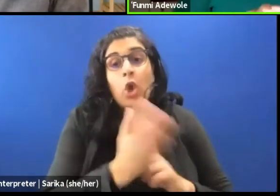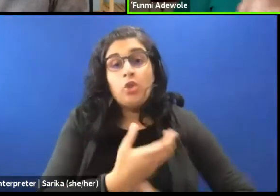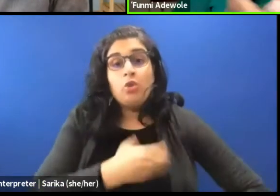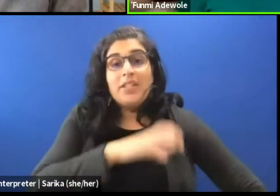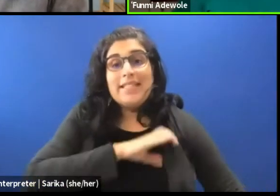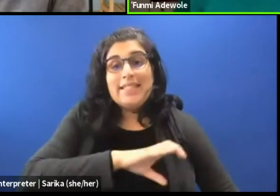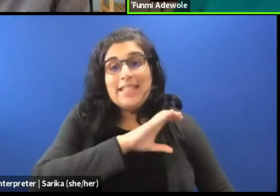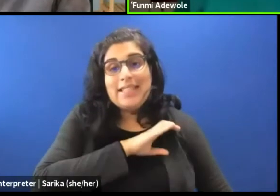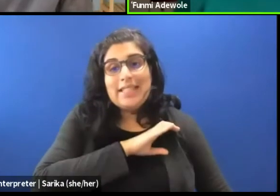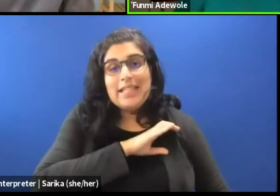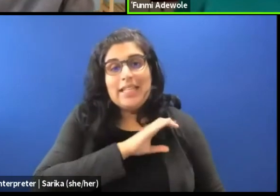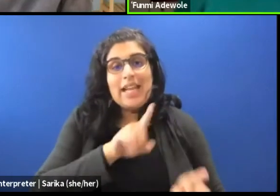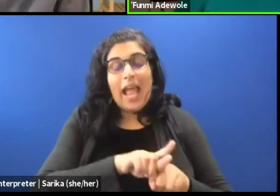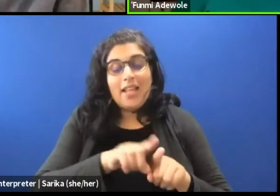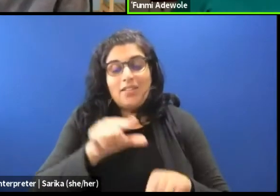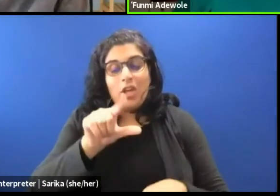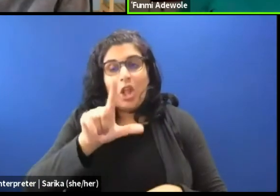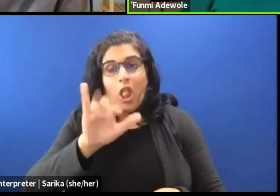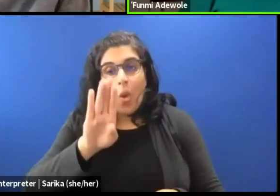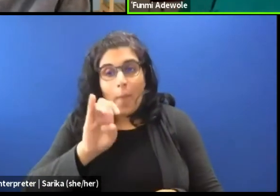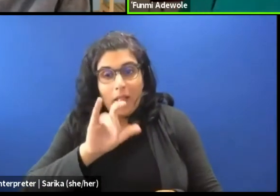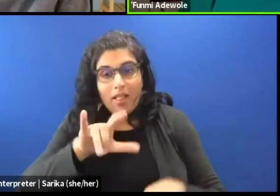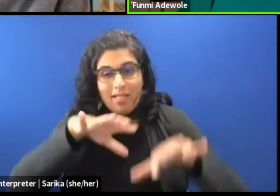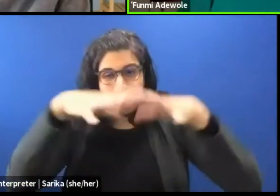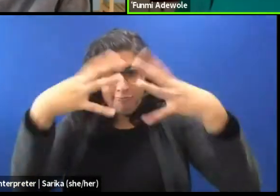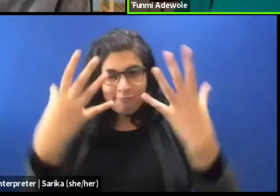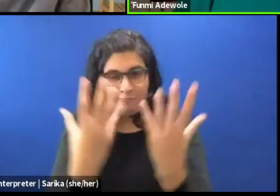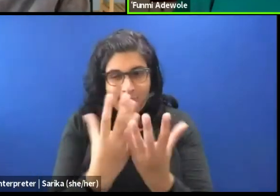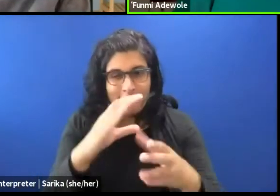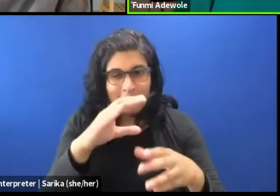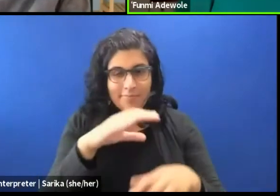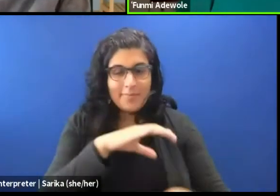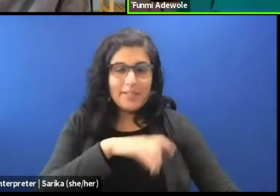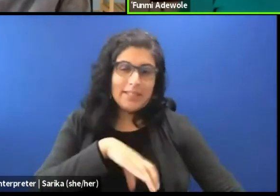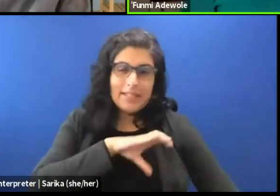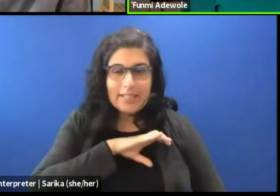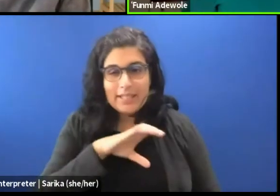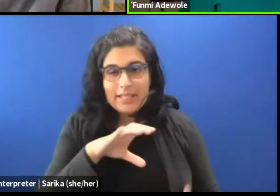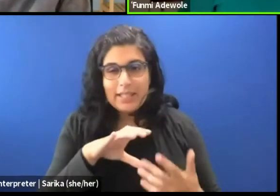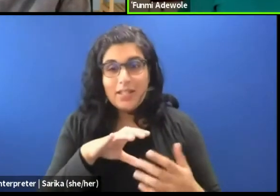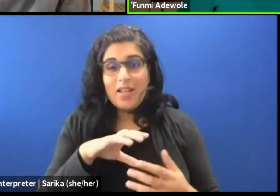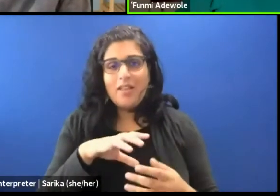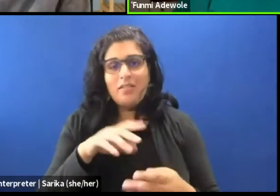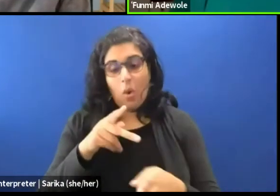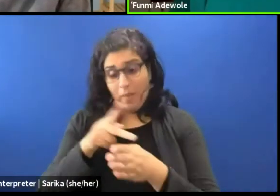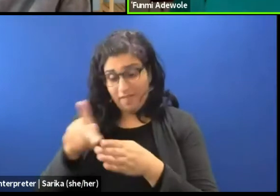as a global citizen. You know the thing about professional art,